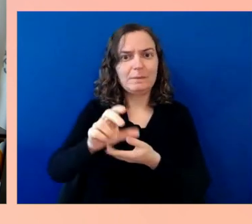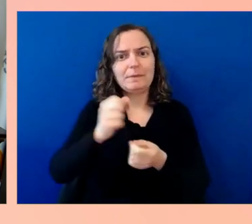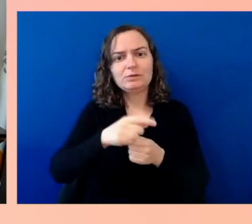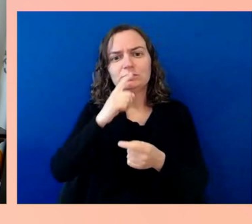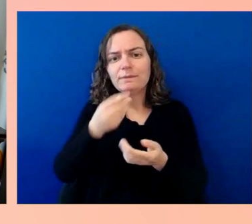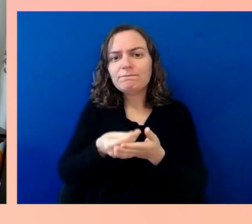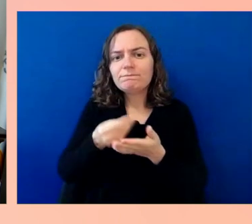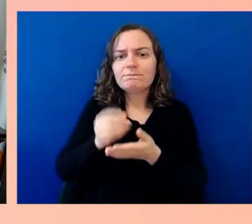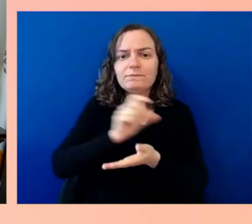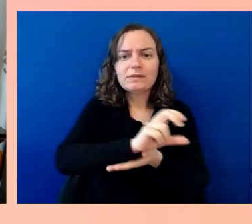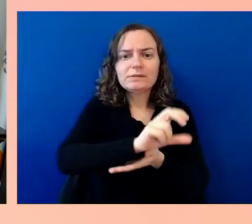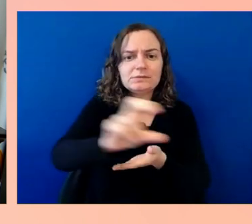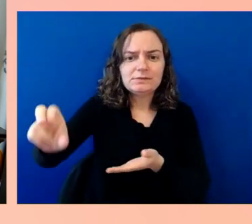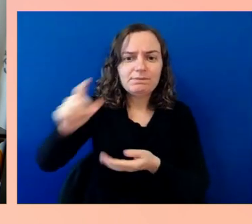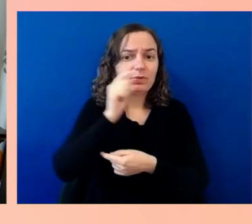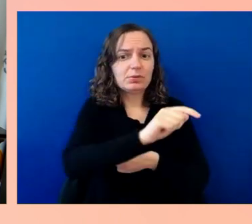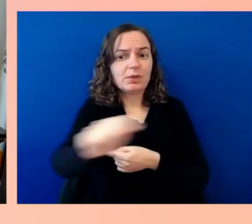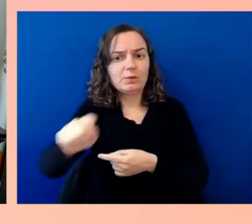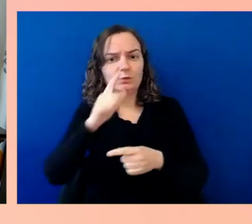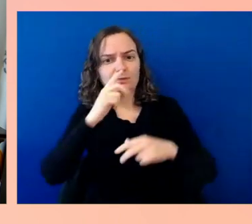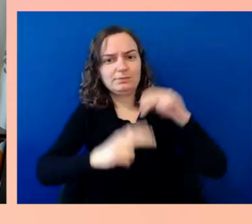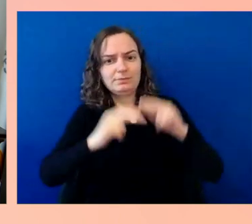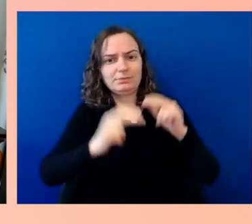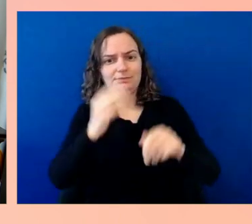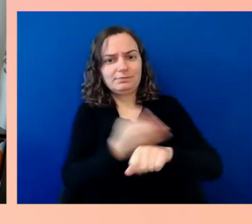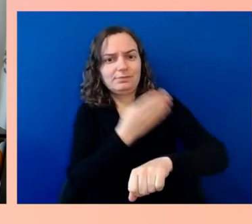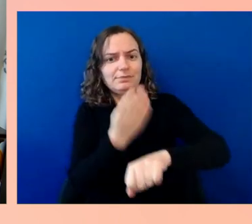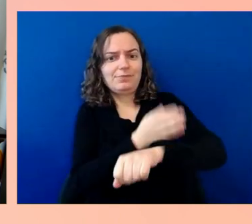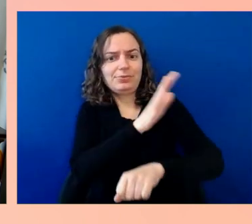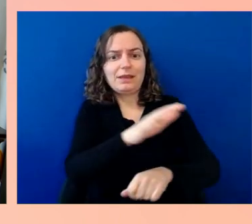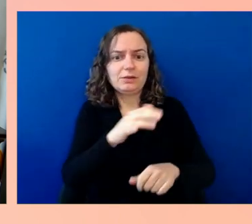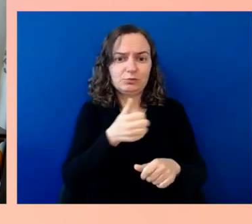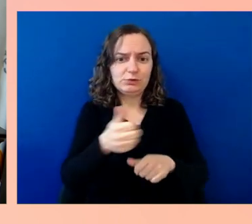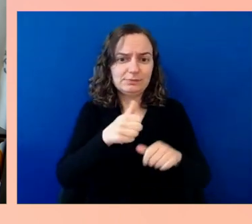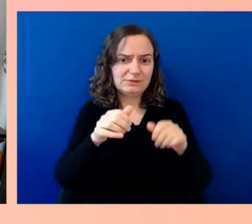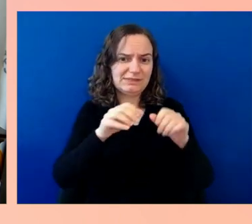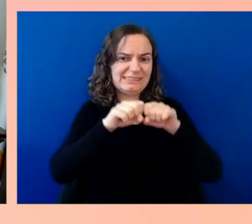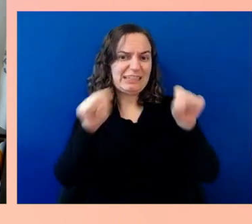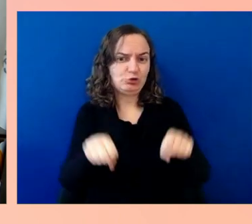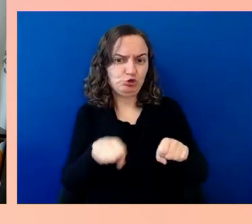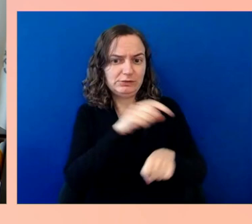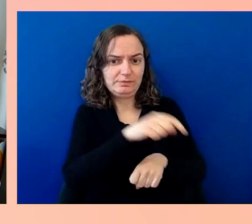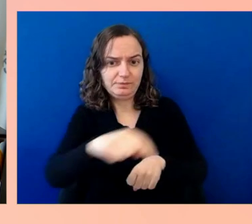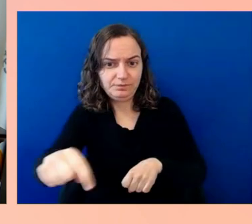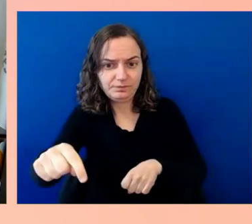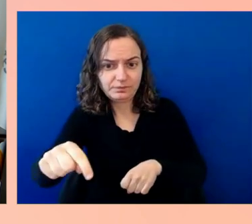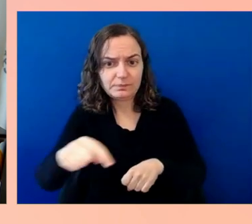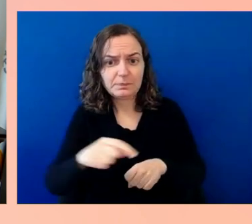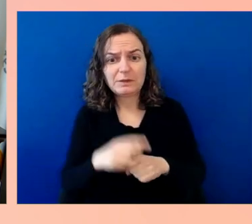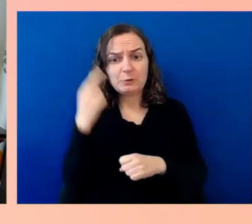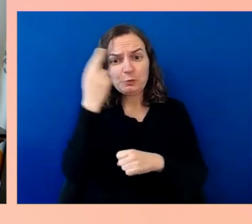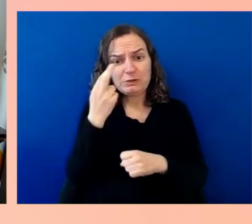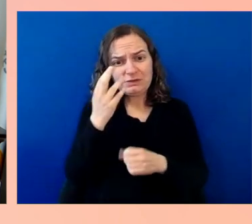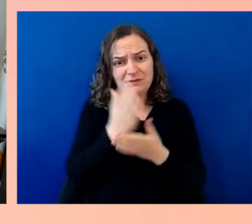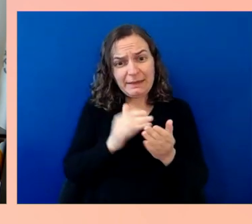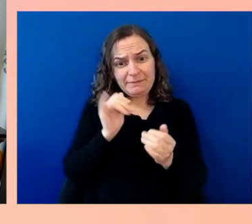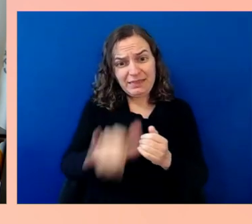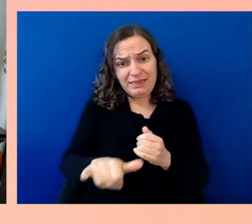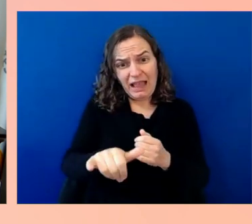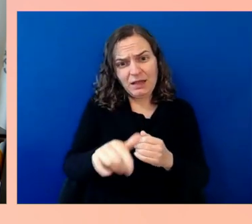Unfortunately, for that very reason, have been some of the last to become fully accessible because of that older architecture and setup.